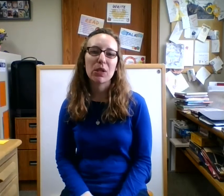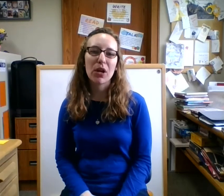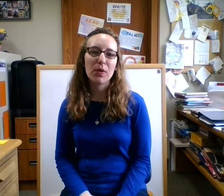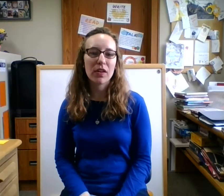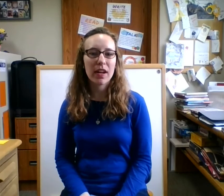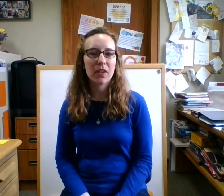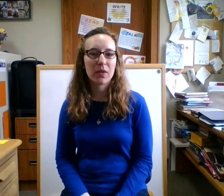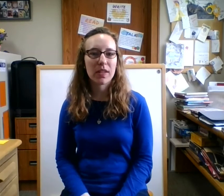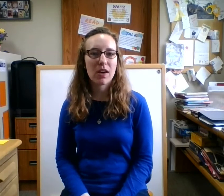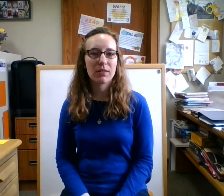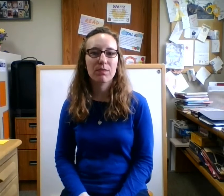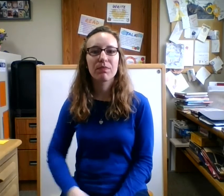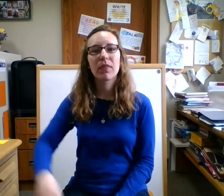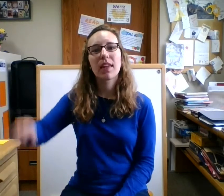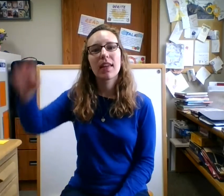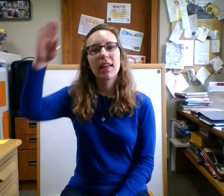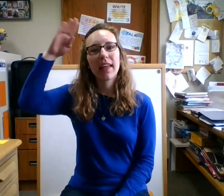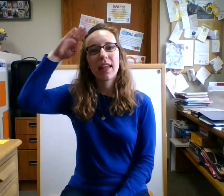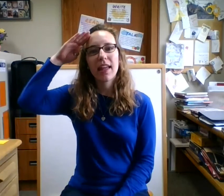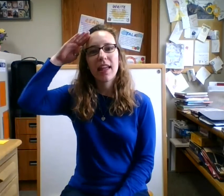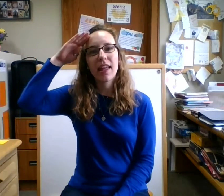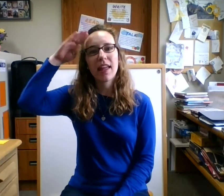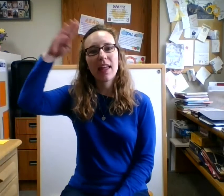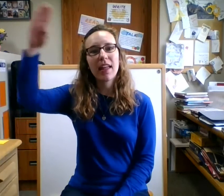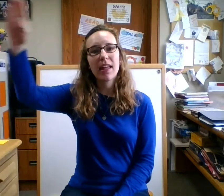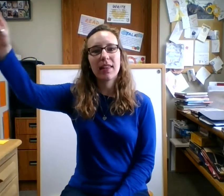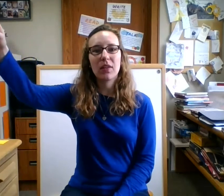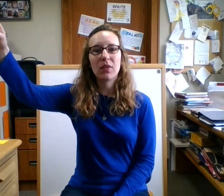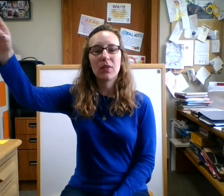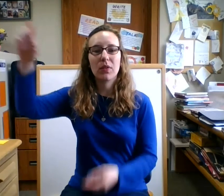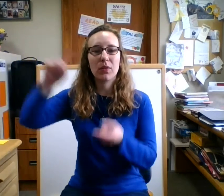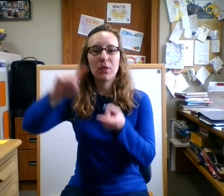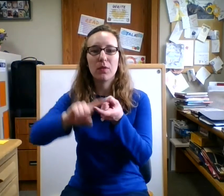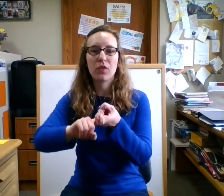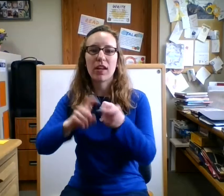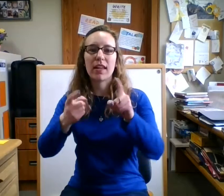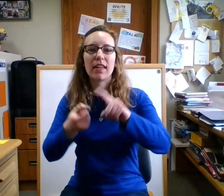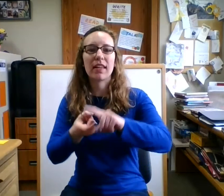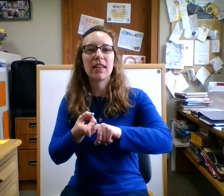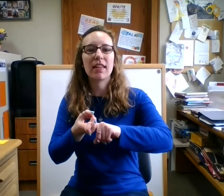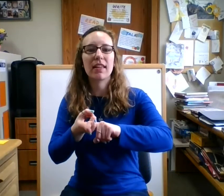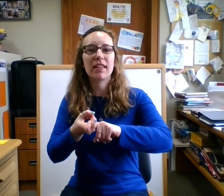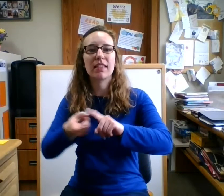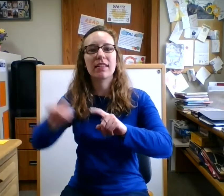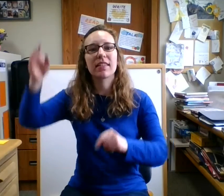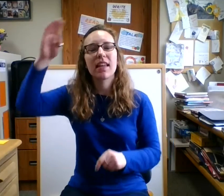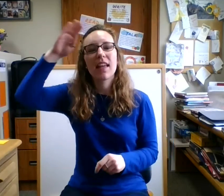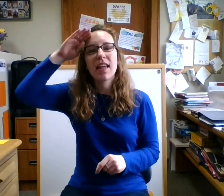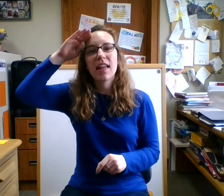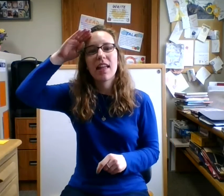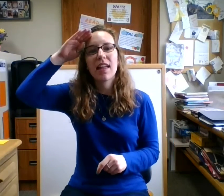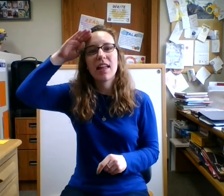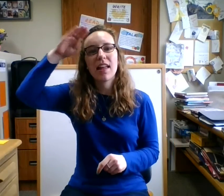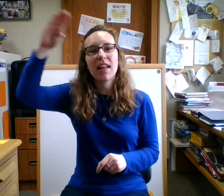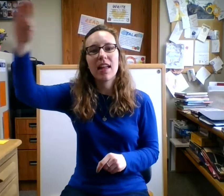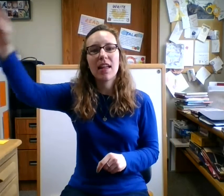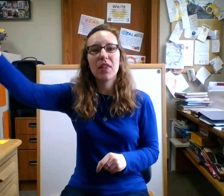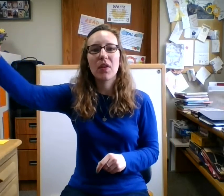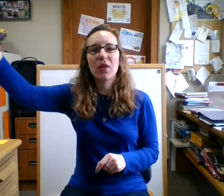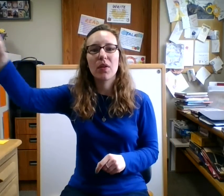start with our hello song hello friends